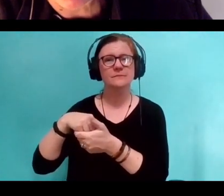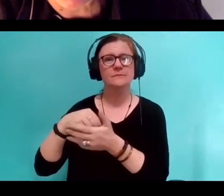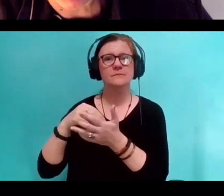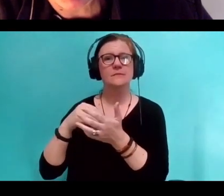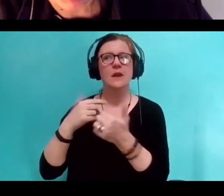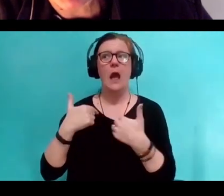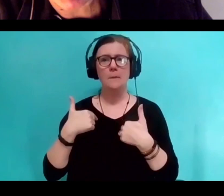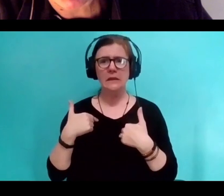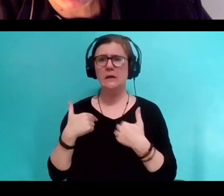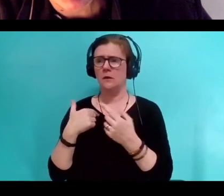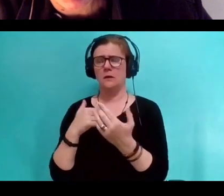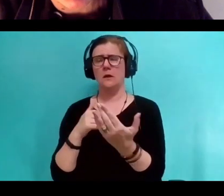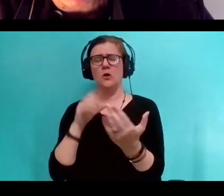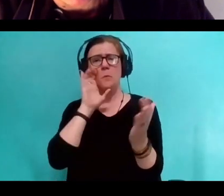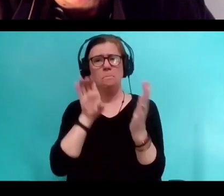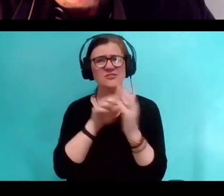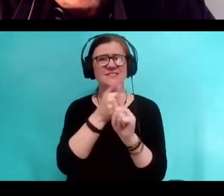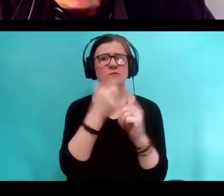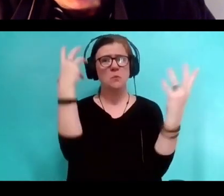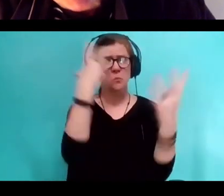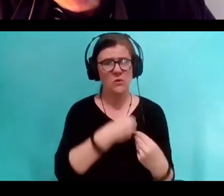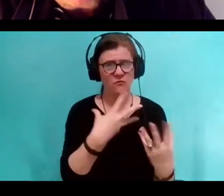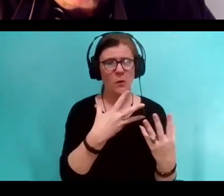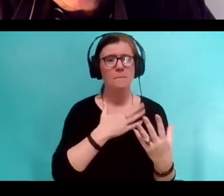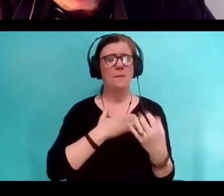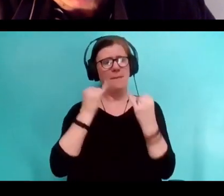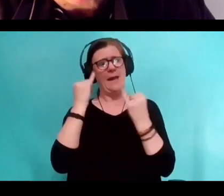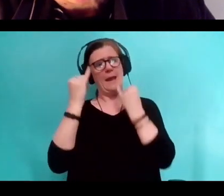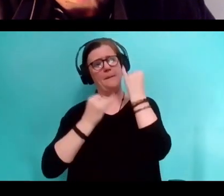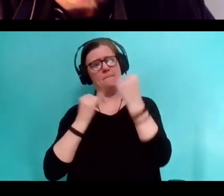But my imagination cannot but try to decode